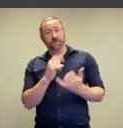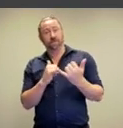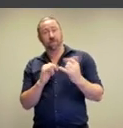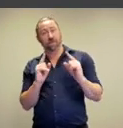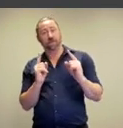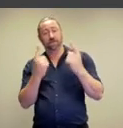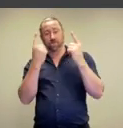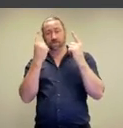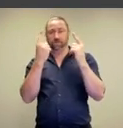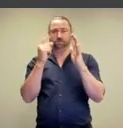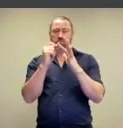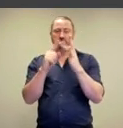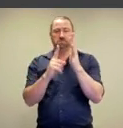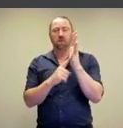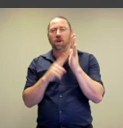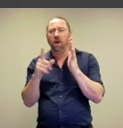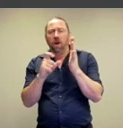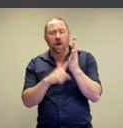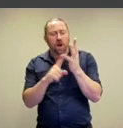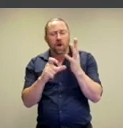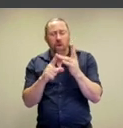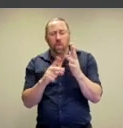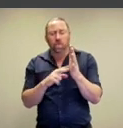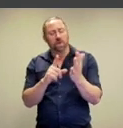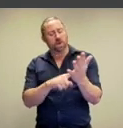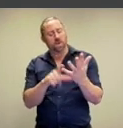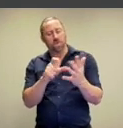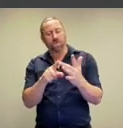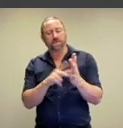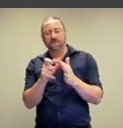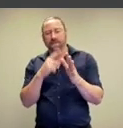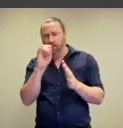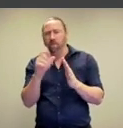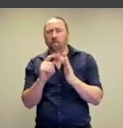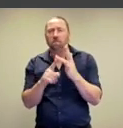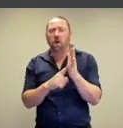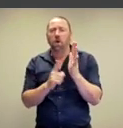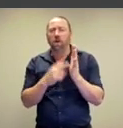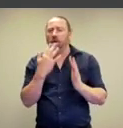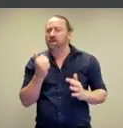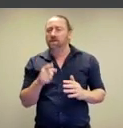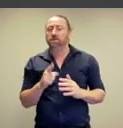and also our very first poll. Lucinda, if you could please launch that